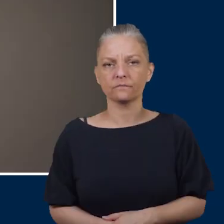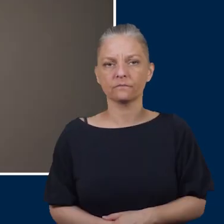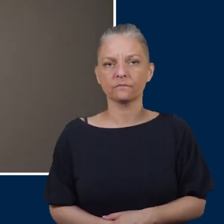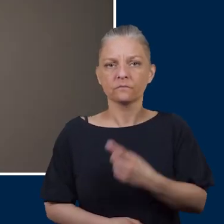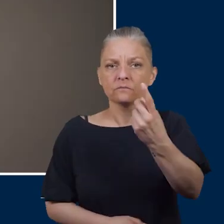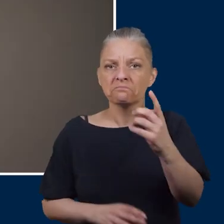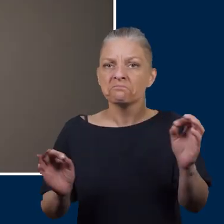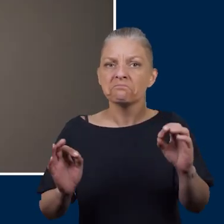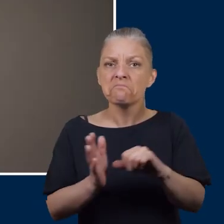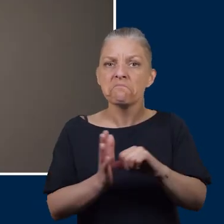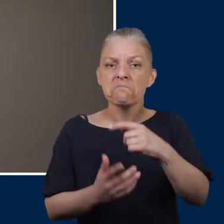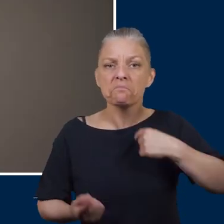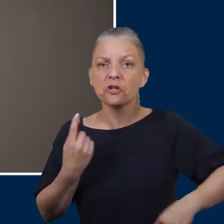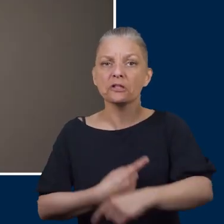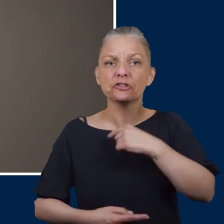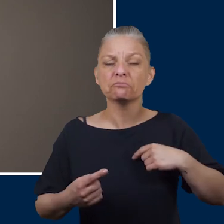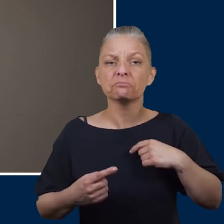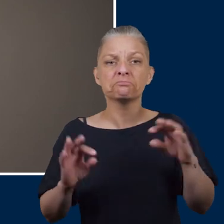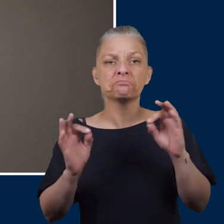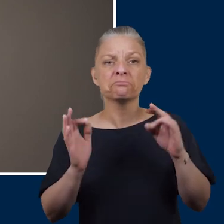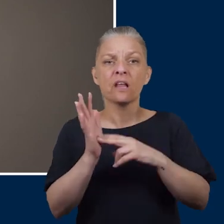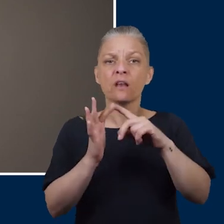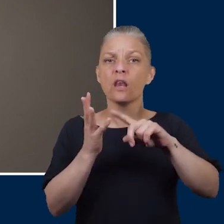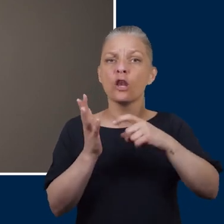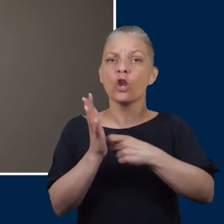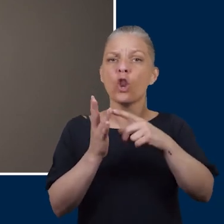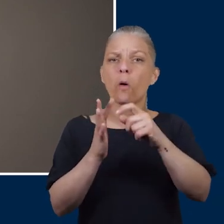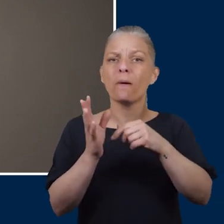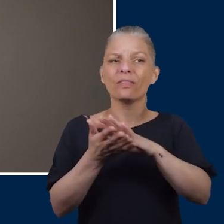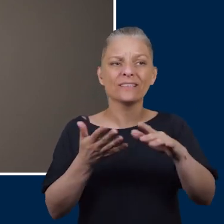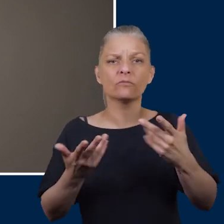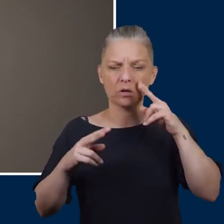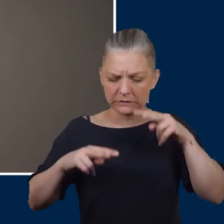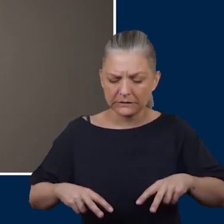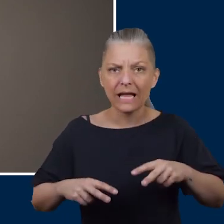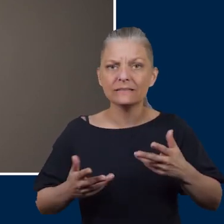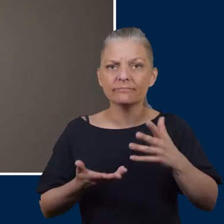If you have no problems with the circulation to your feet, no neuropathy, or sight impairment you are able to cut your nails